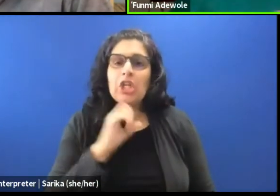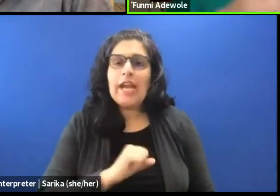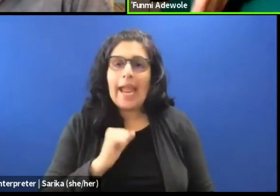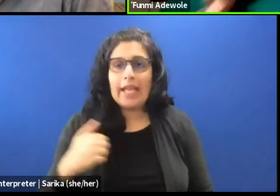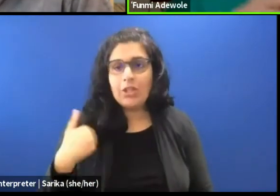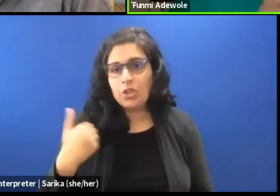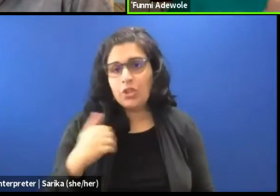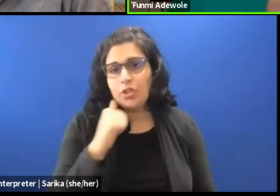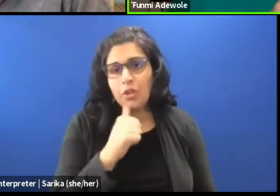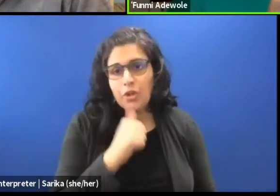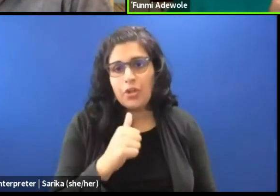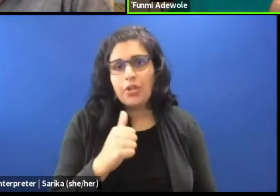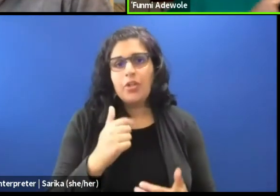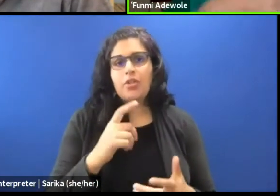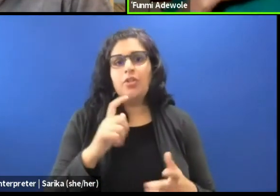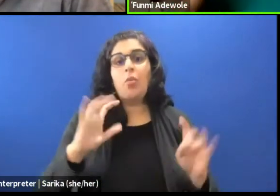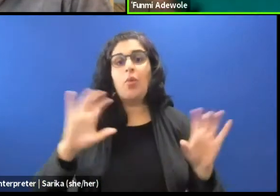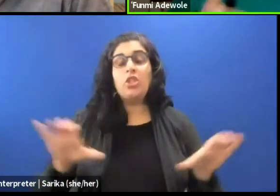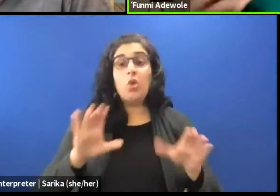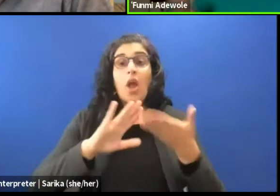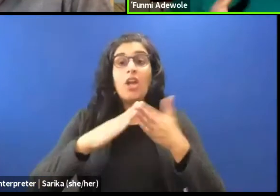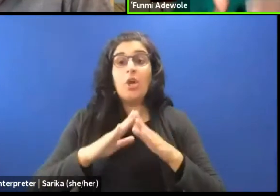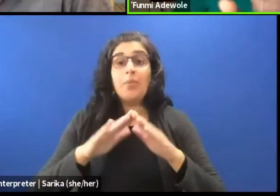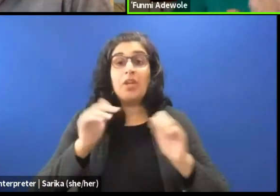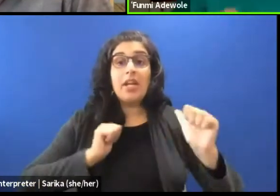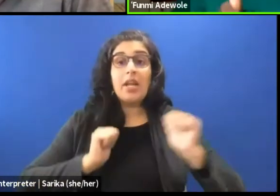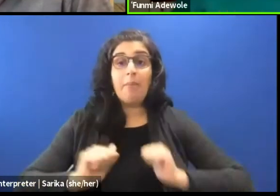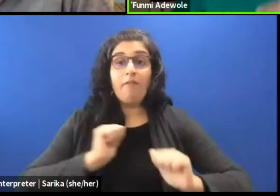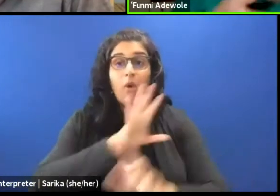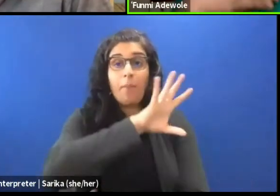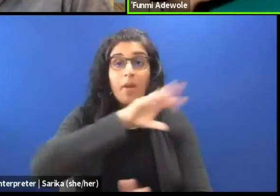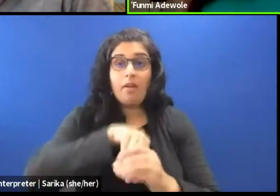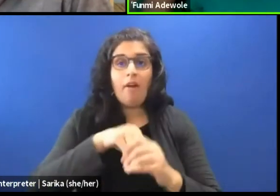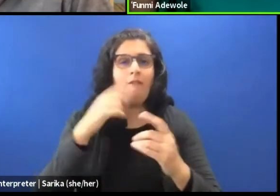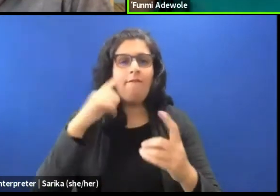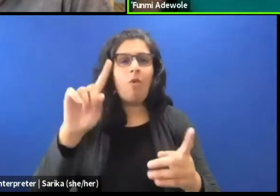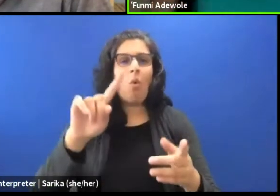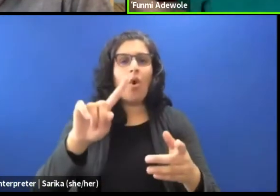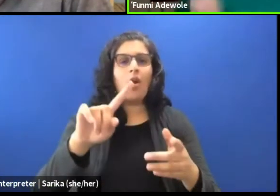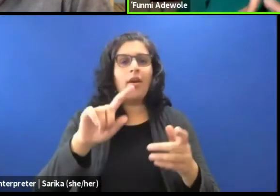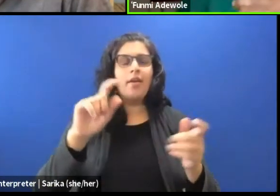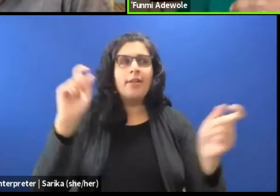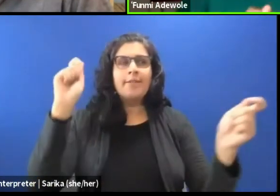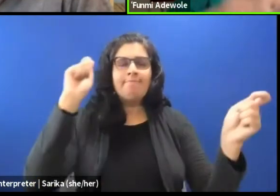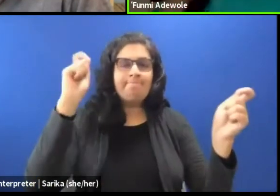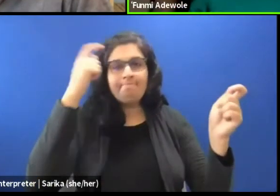So, we do a community performance with it in order to change the minds of the community